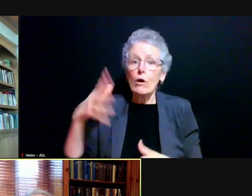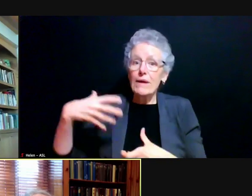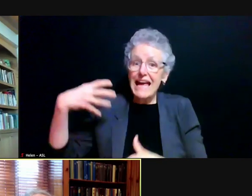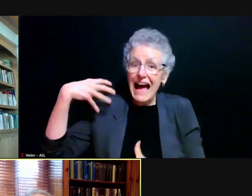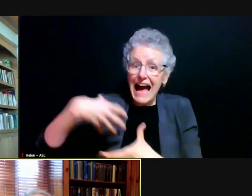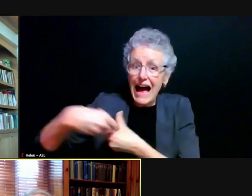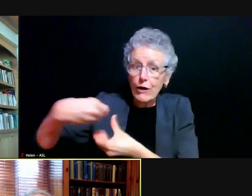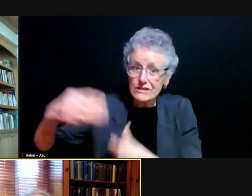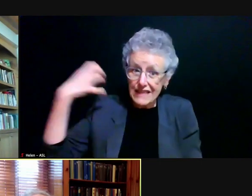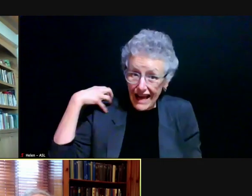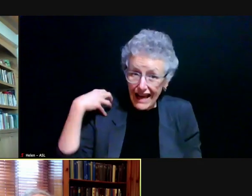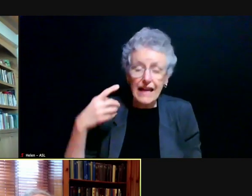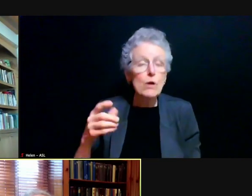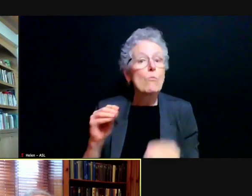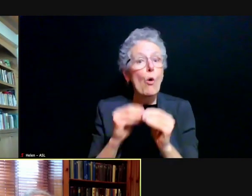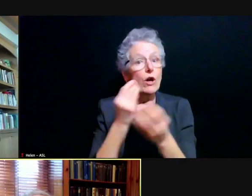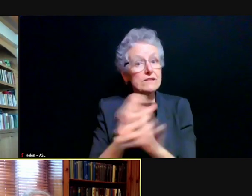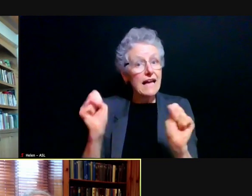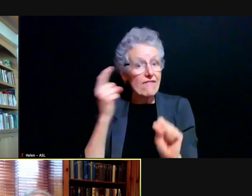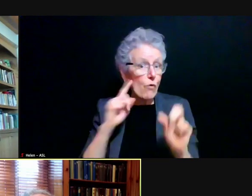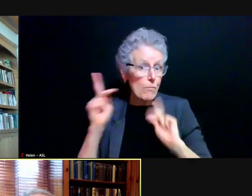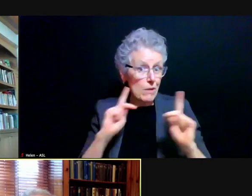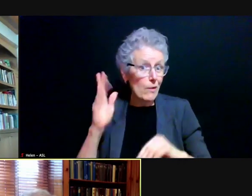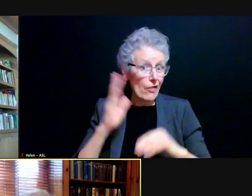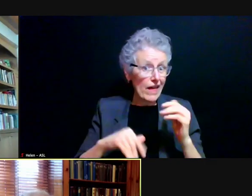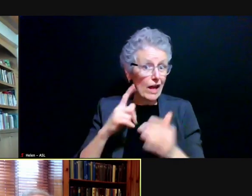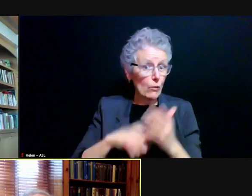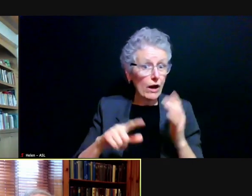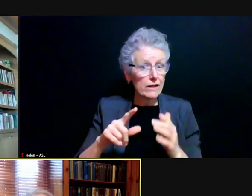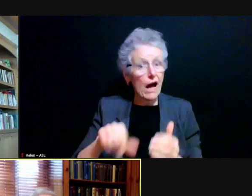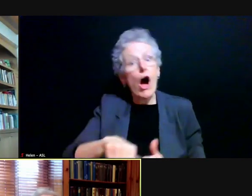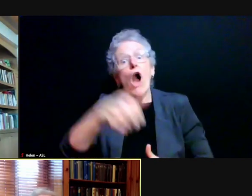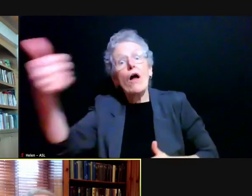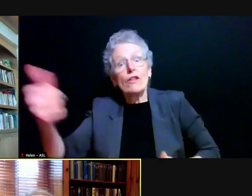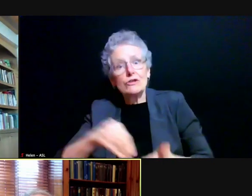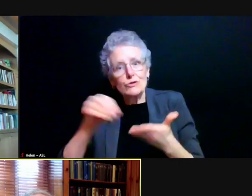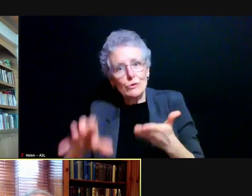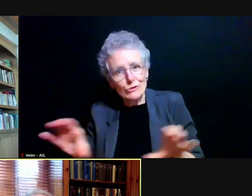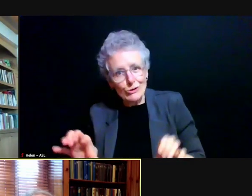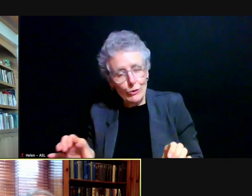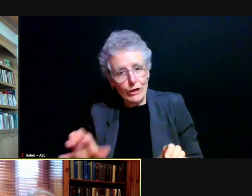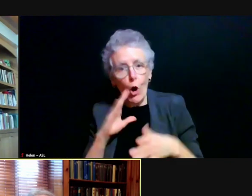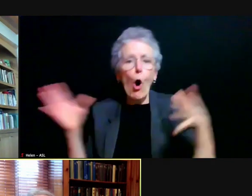for more people than what students might otherwise do in terms of getting together, perhaps indoors